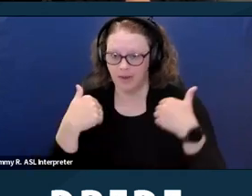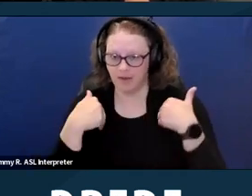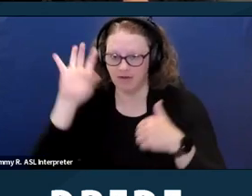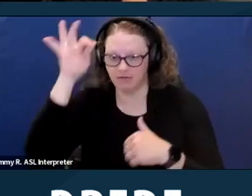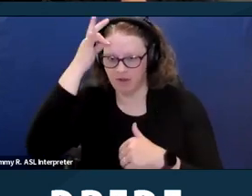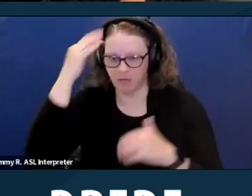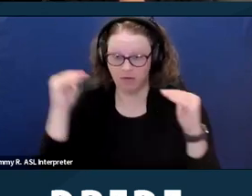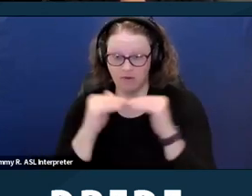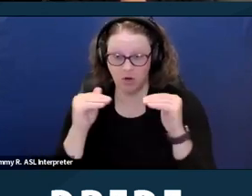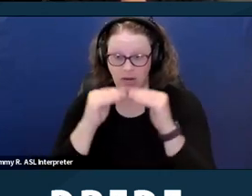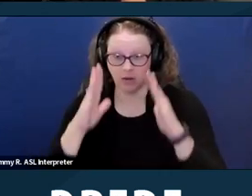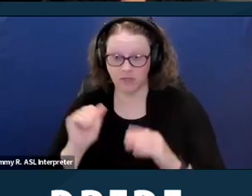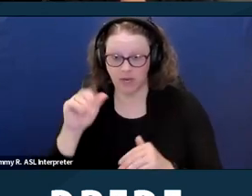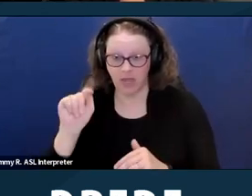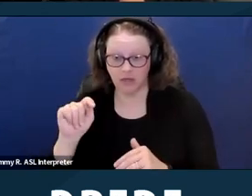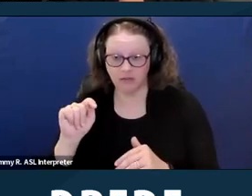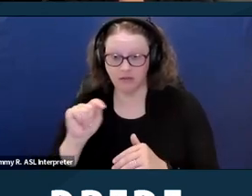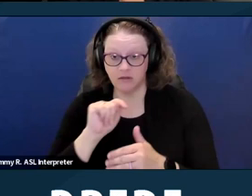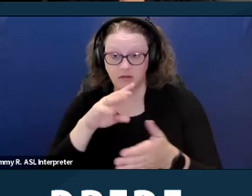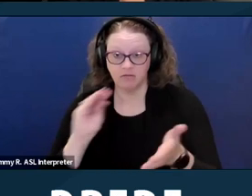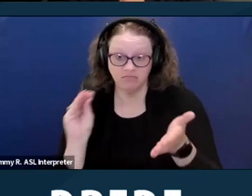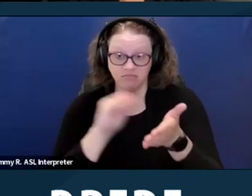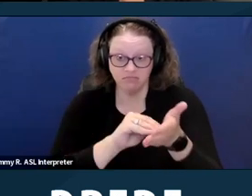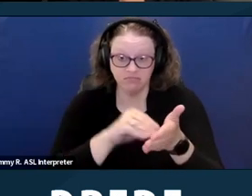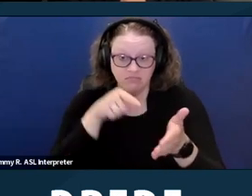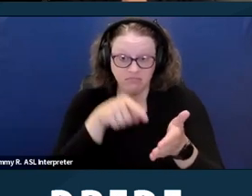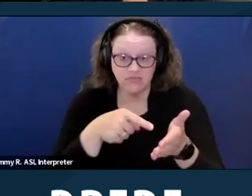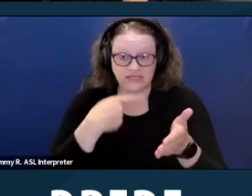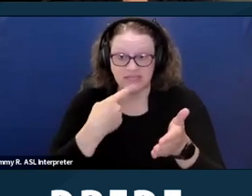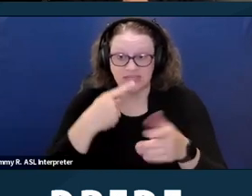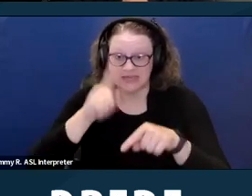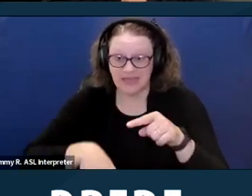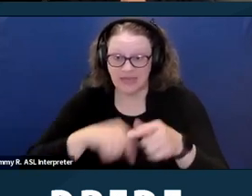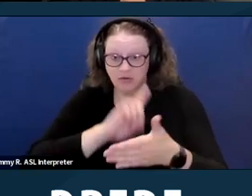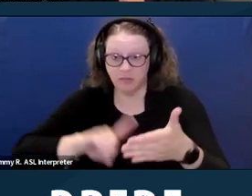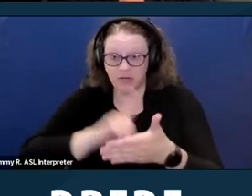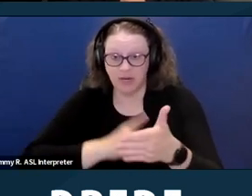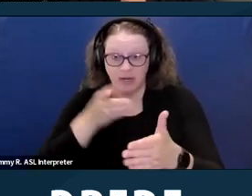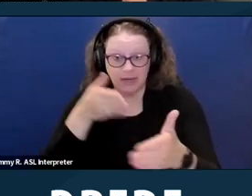an express prohibition on Section Eight discrimination. There are some exceptions